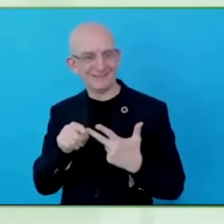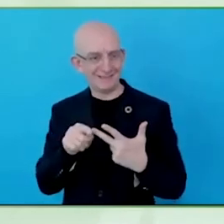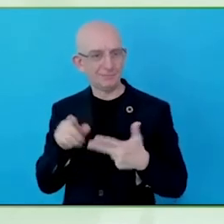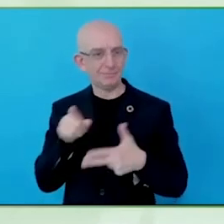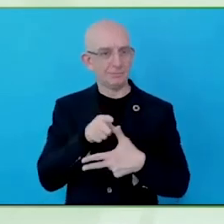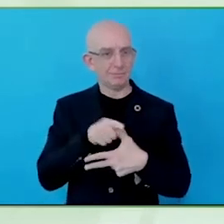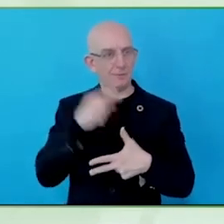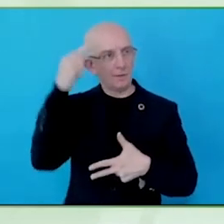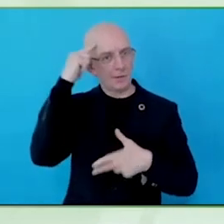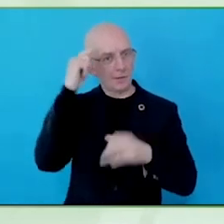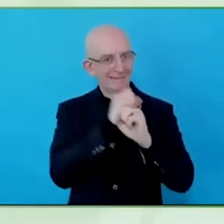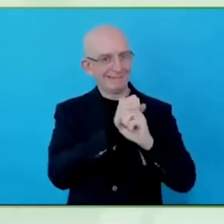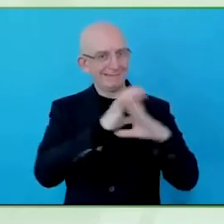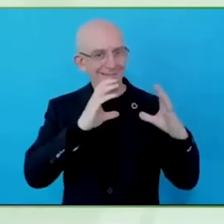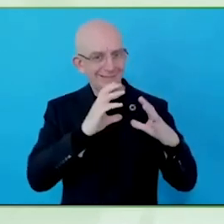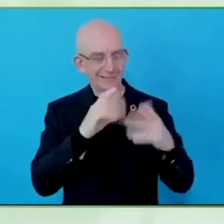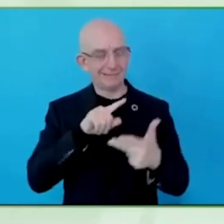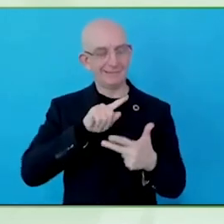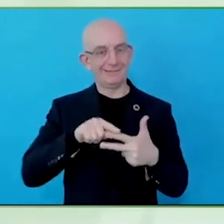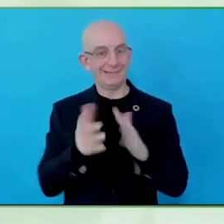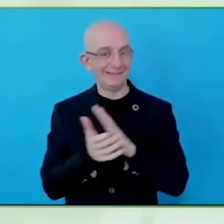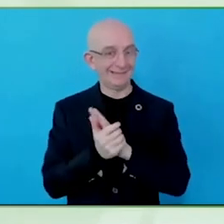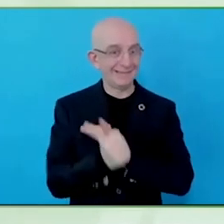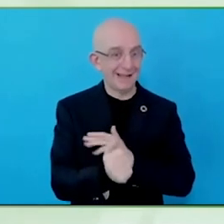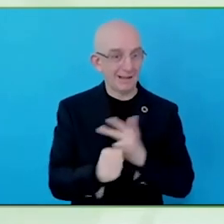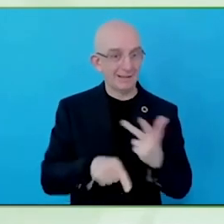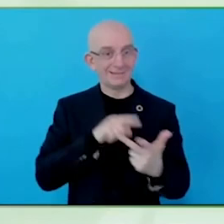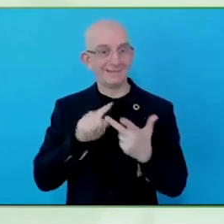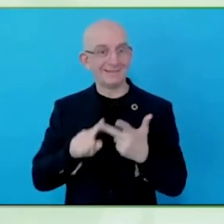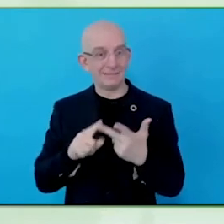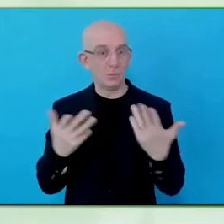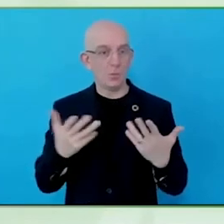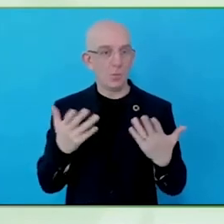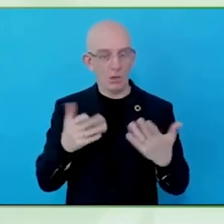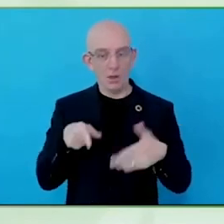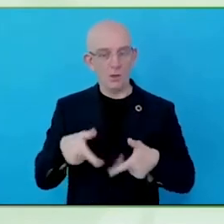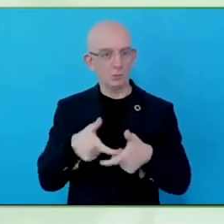Then there is a skill set, which is what skills do we need for us as